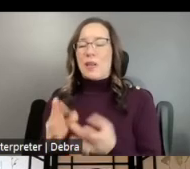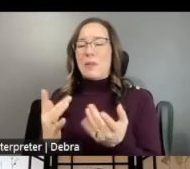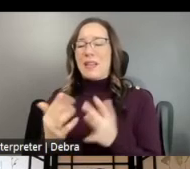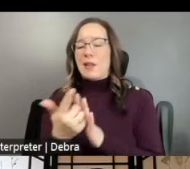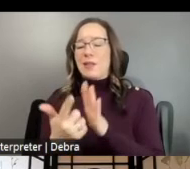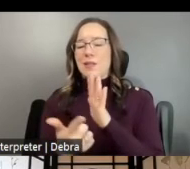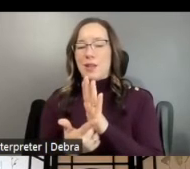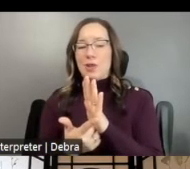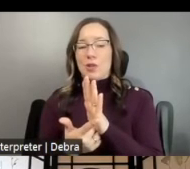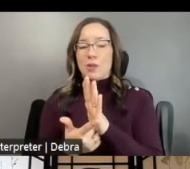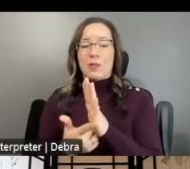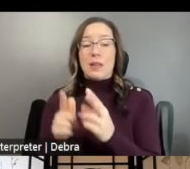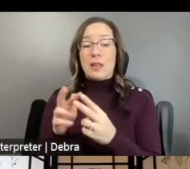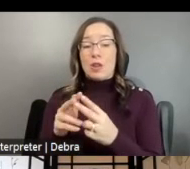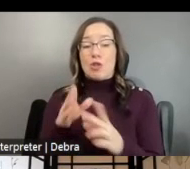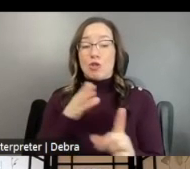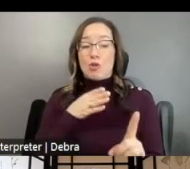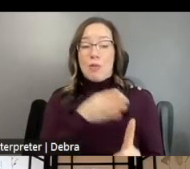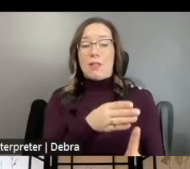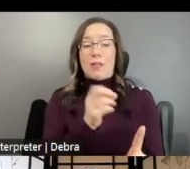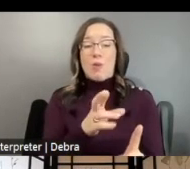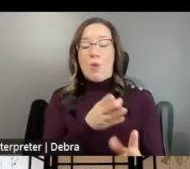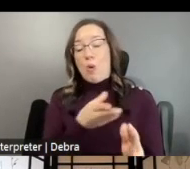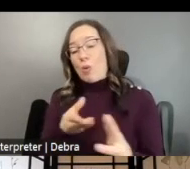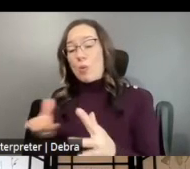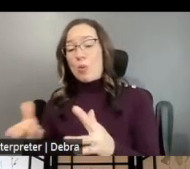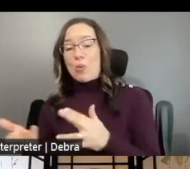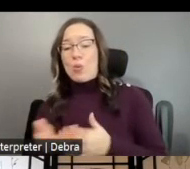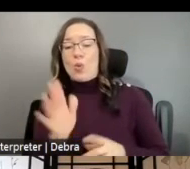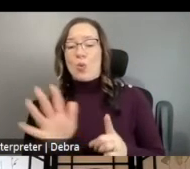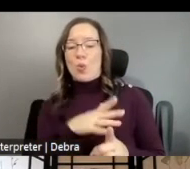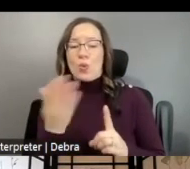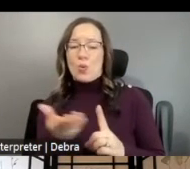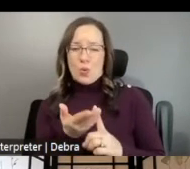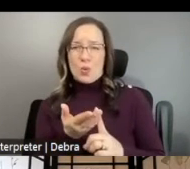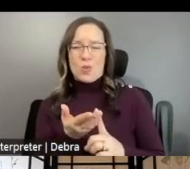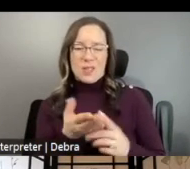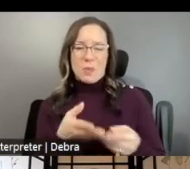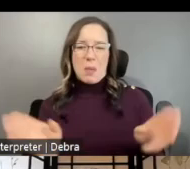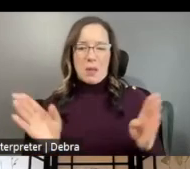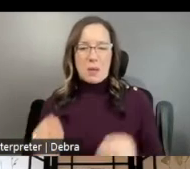THAT'S EITHER DIRECTLY OR THROUGH SPECIFIC LOBBYING APPEALS TO THE PUBLIC. THIS IS ONLY